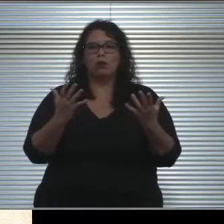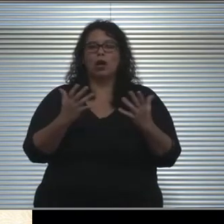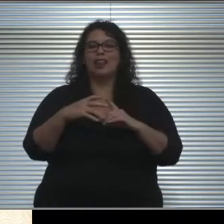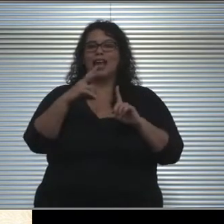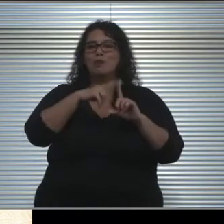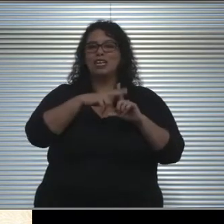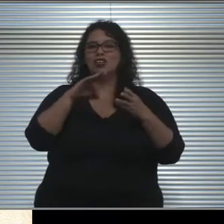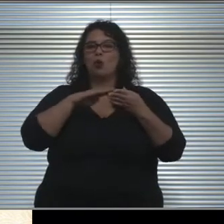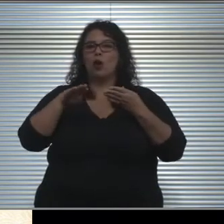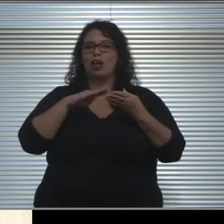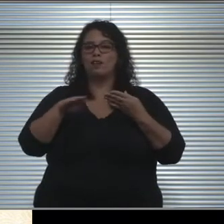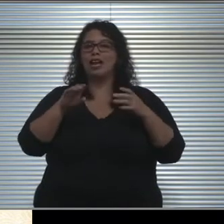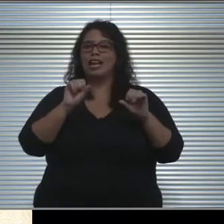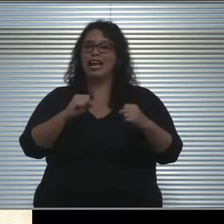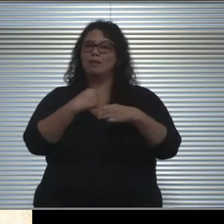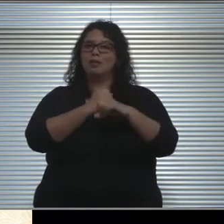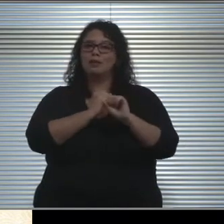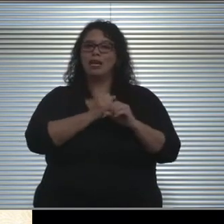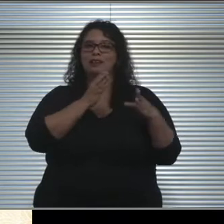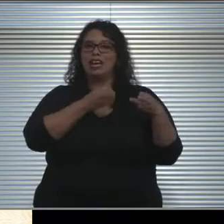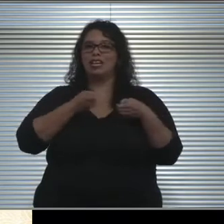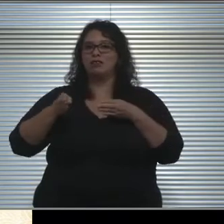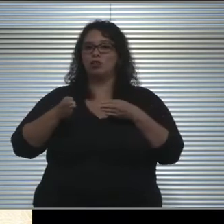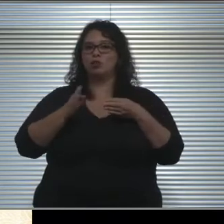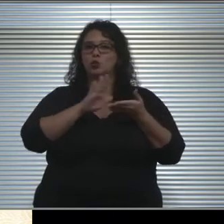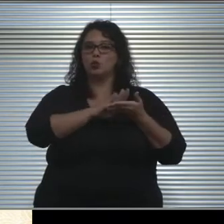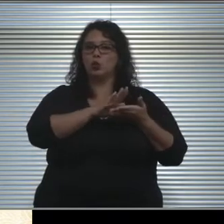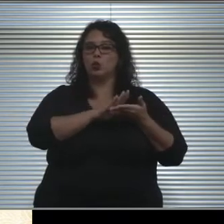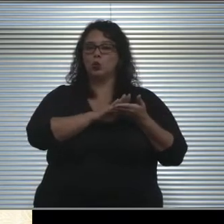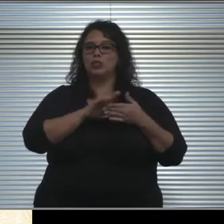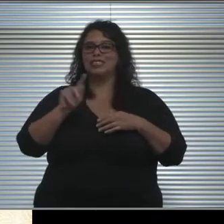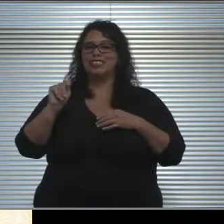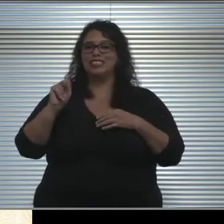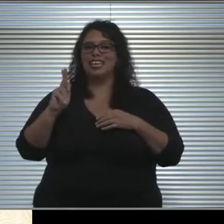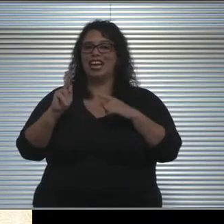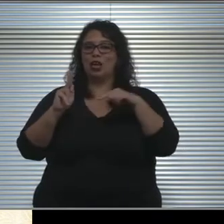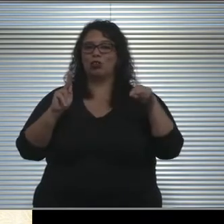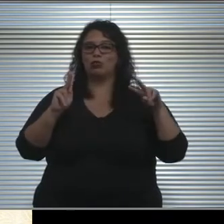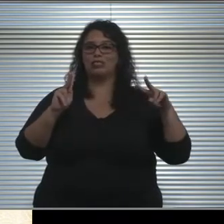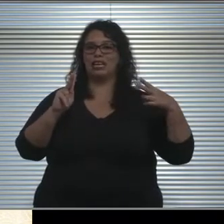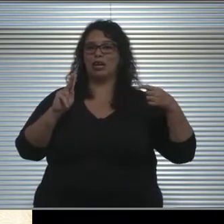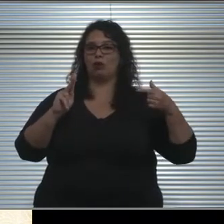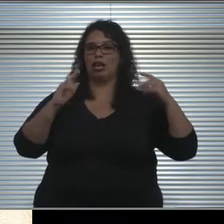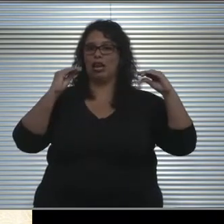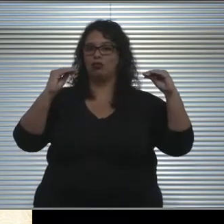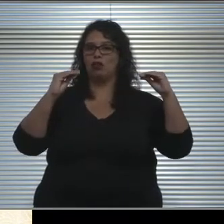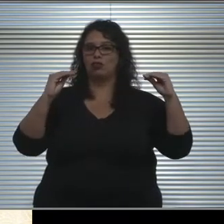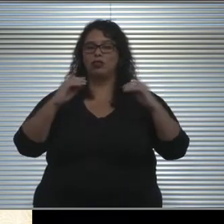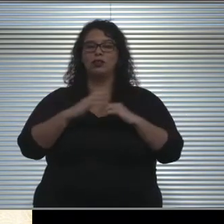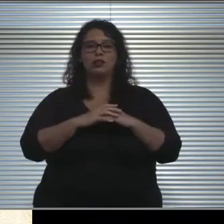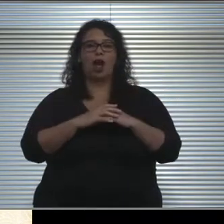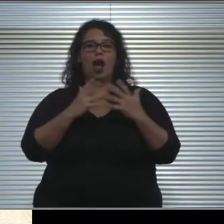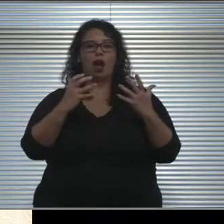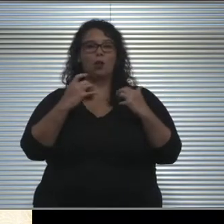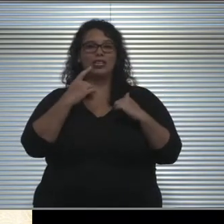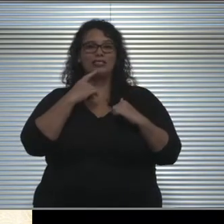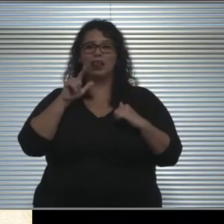may be made by individual schools for TK-2 instruction. I want to say that for Long Beach unified